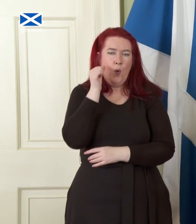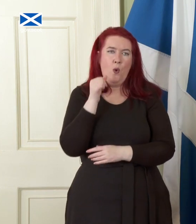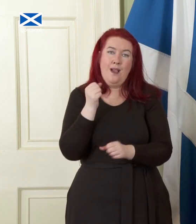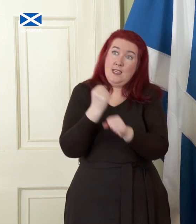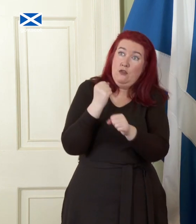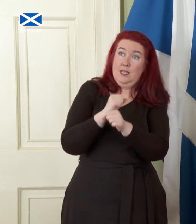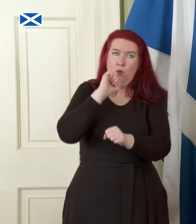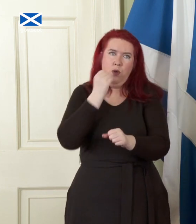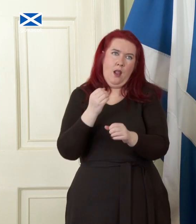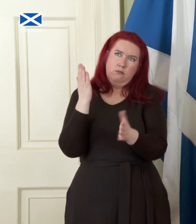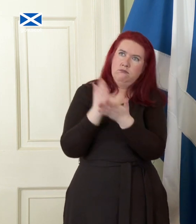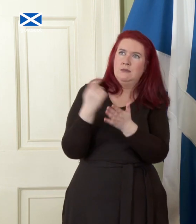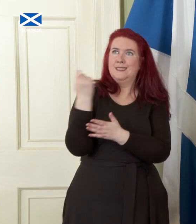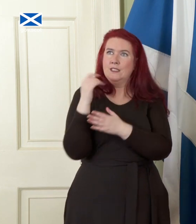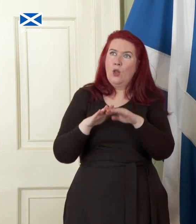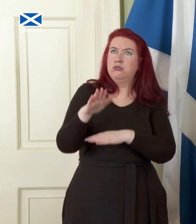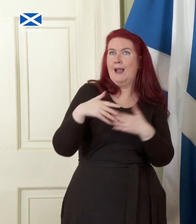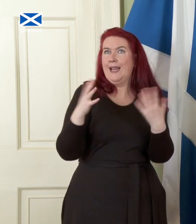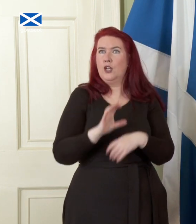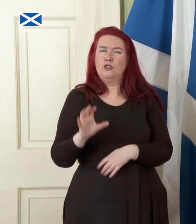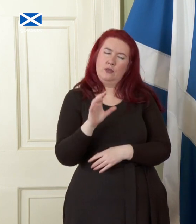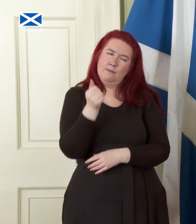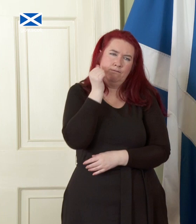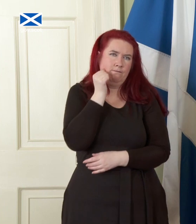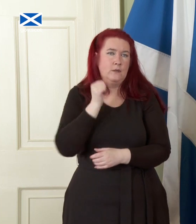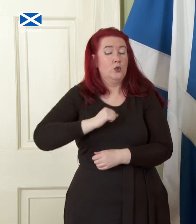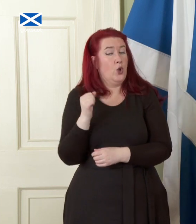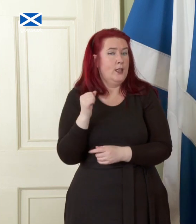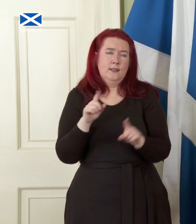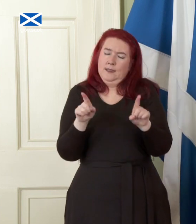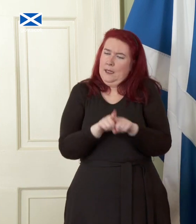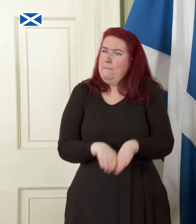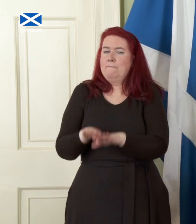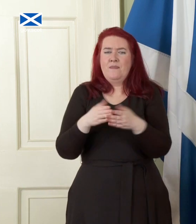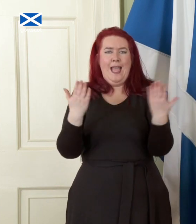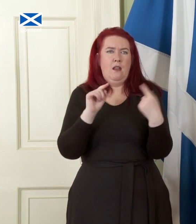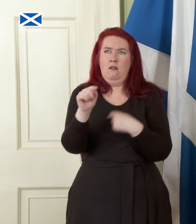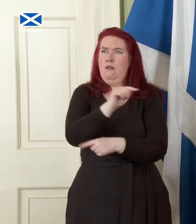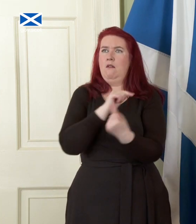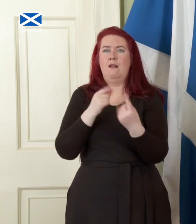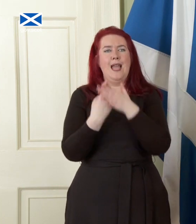success for any country. For Scotland, like every other independent nation, our success will depend